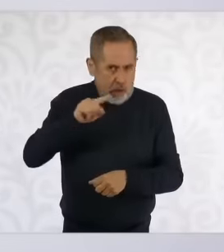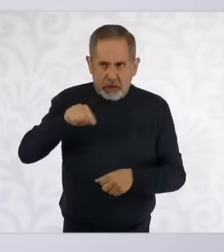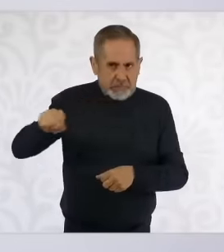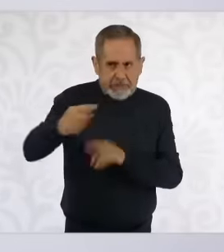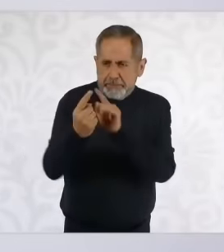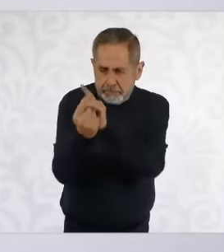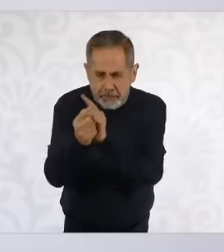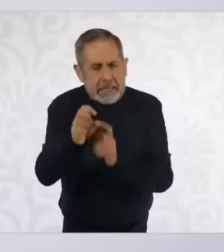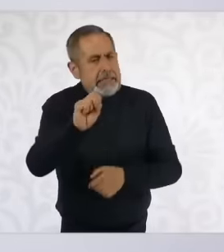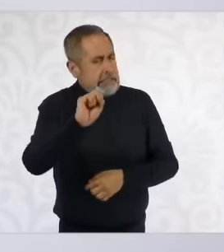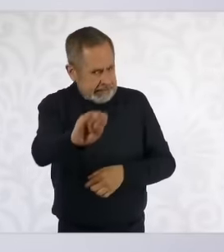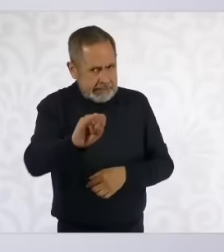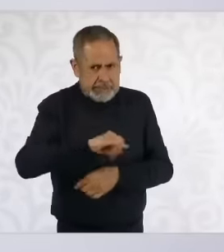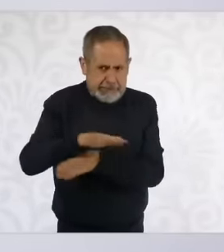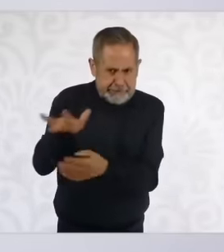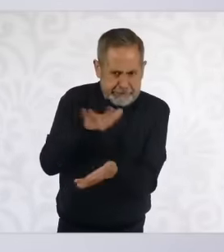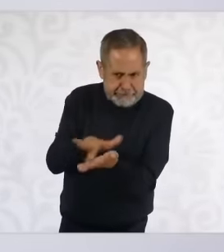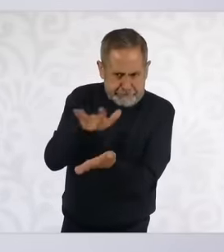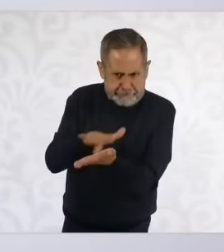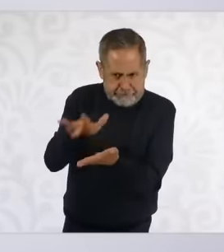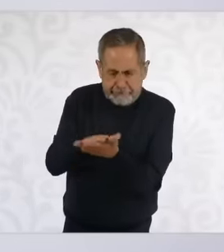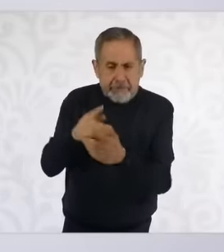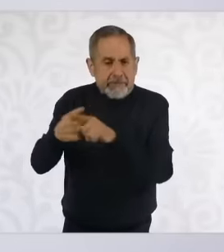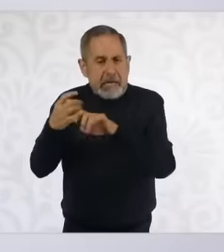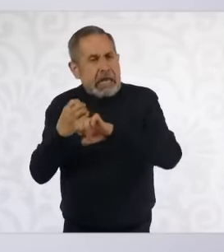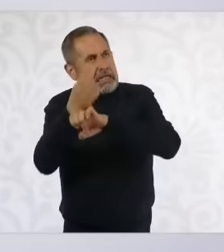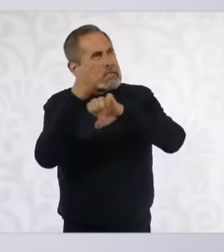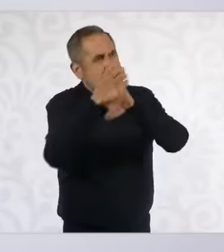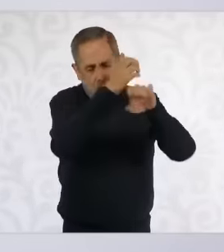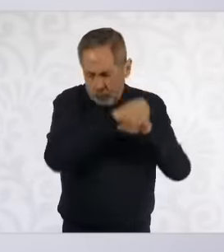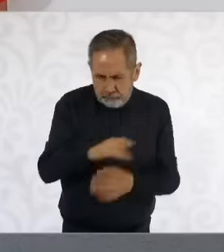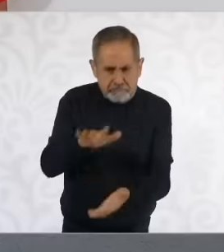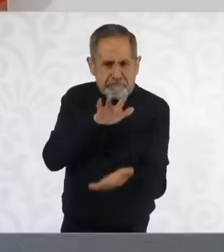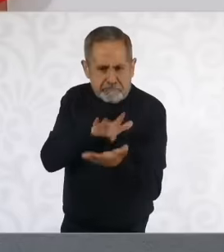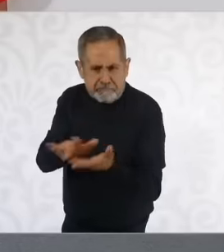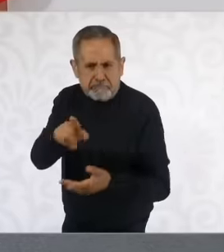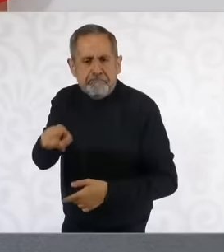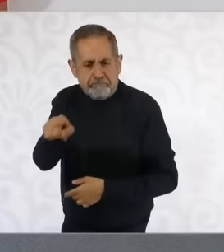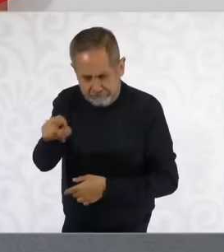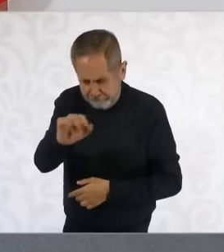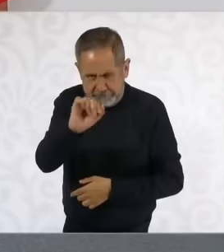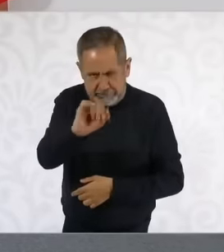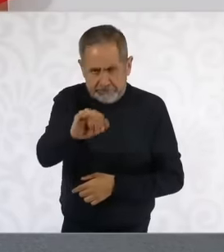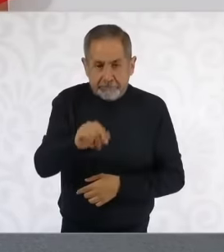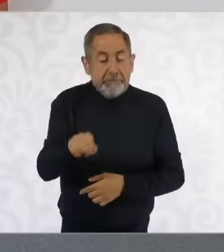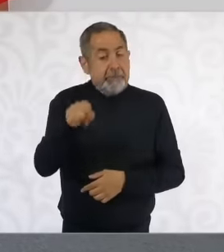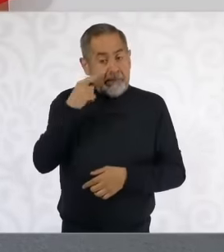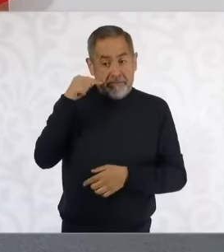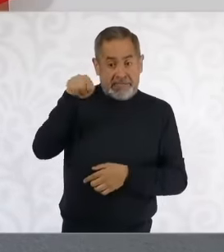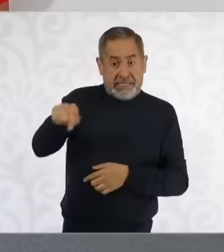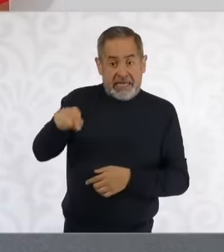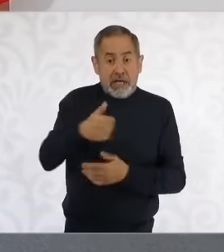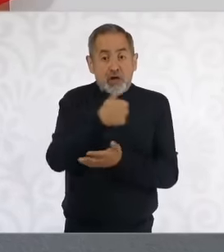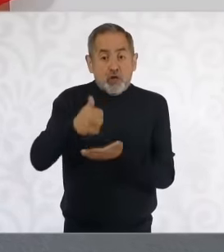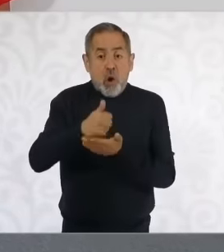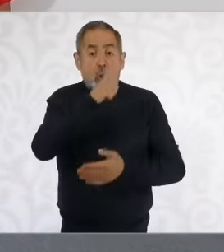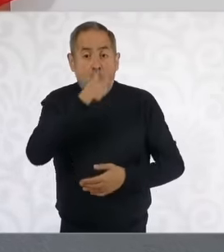we are going to support all the states of the republic and in particular in juares In addition to the issue of water